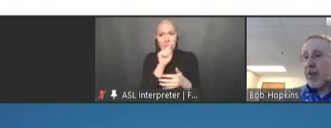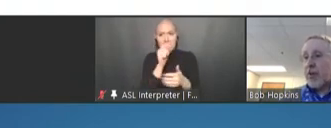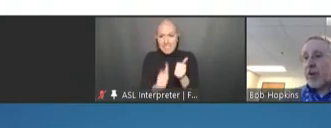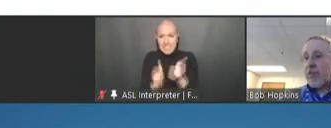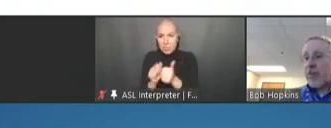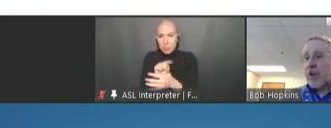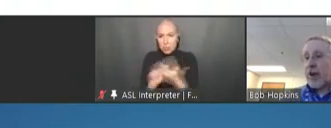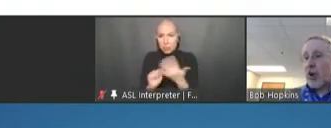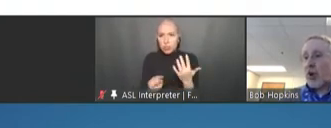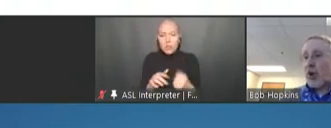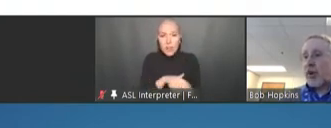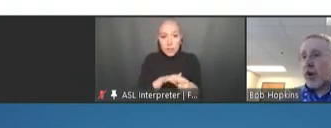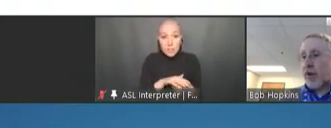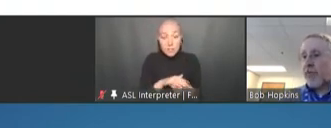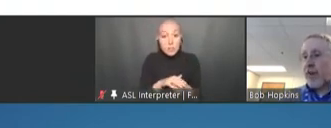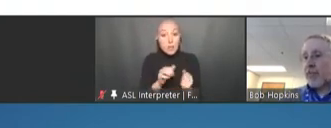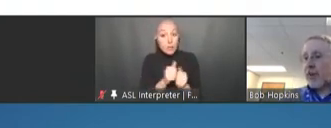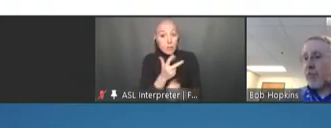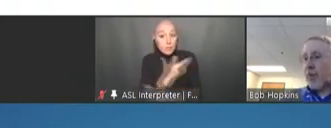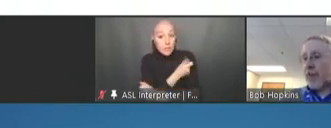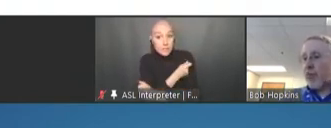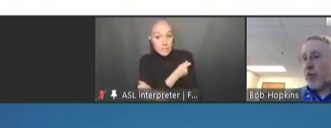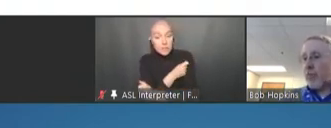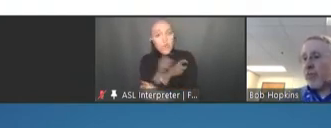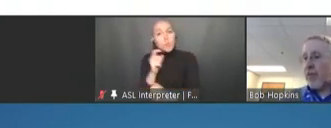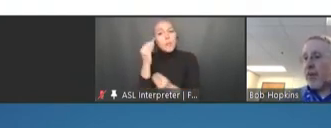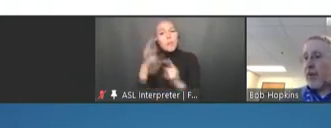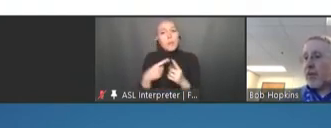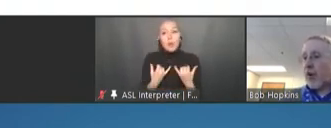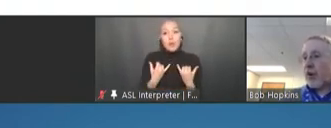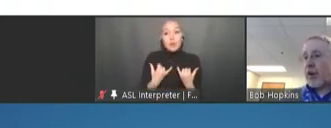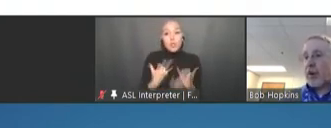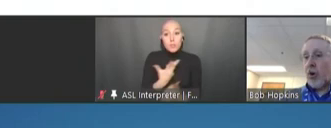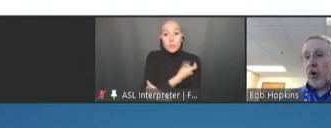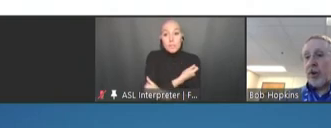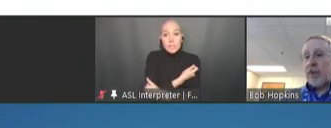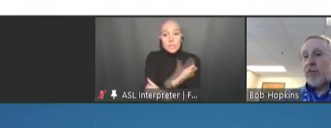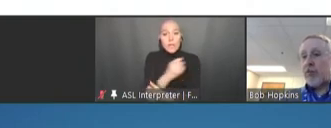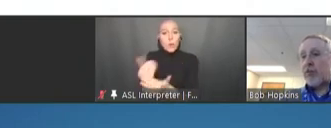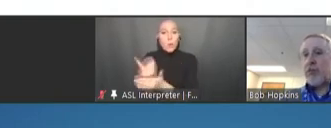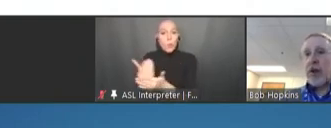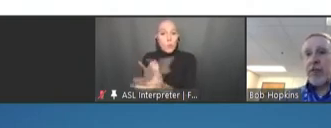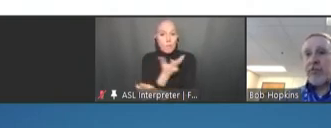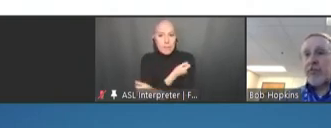we have to think about current and novel vaccine platforms, targeting current and future threats.